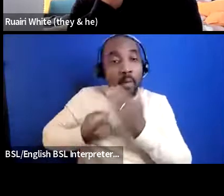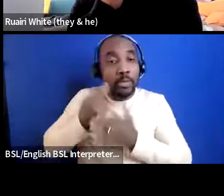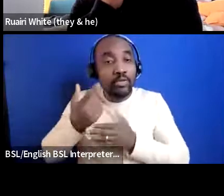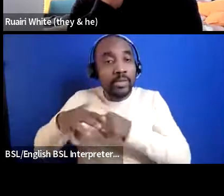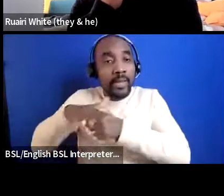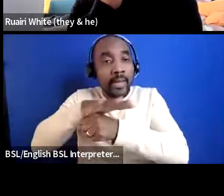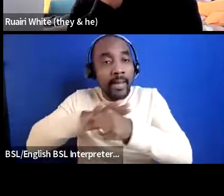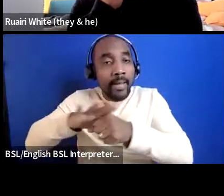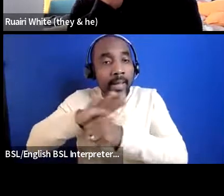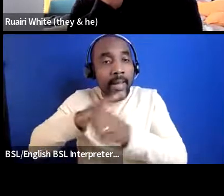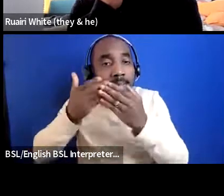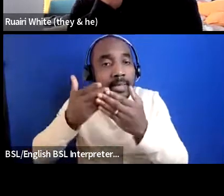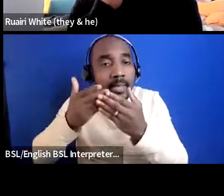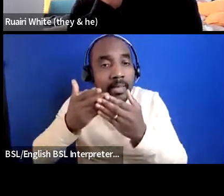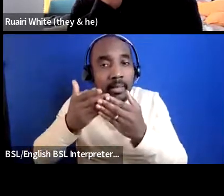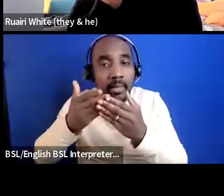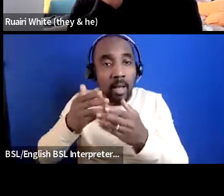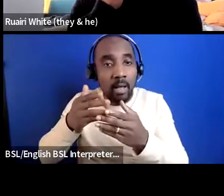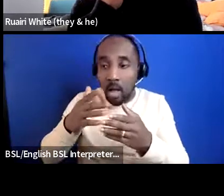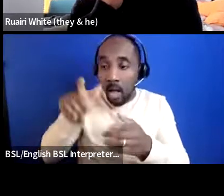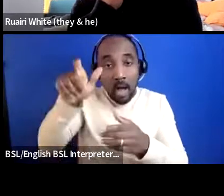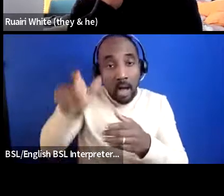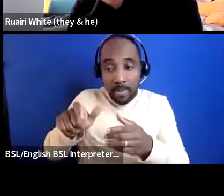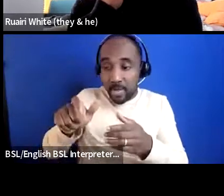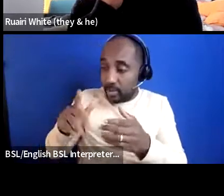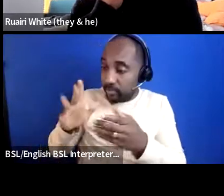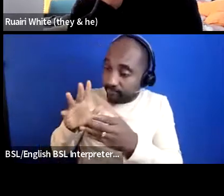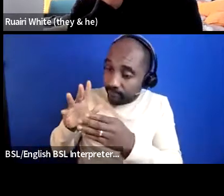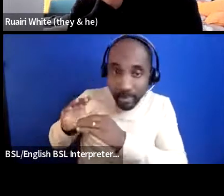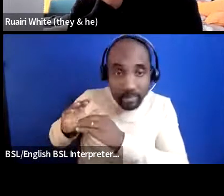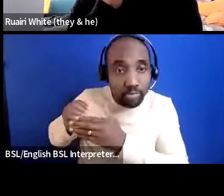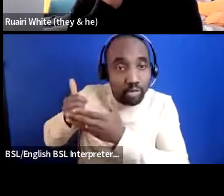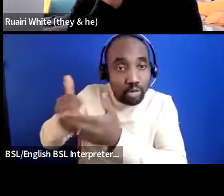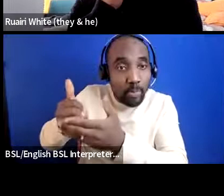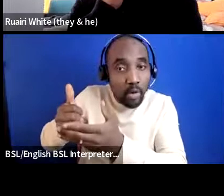who's gone through our services or just write a normal case study and send it to them you know for